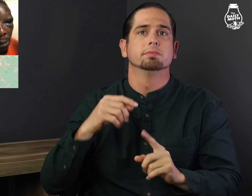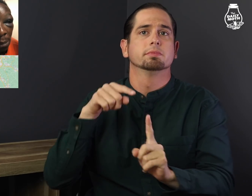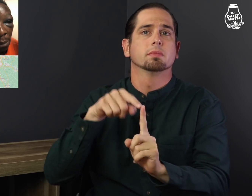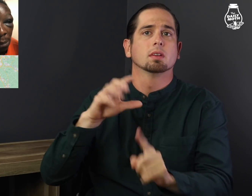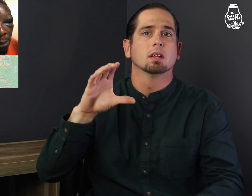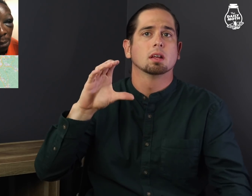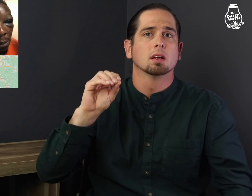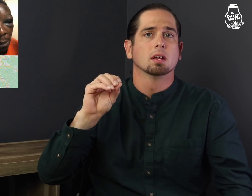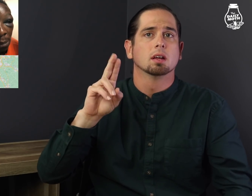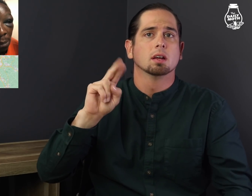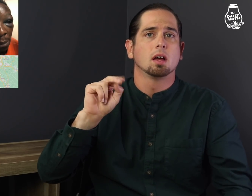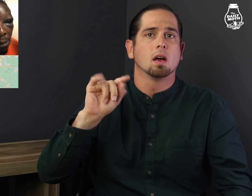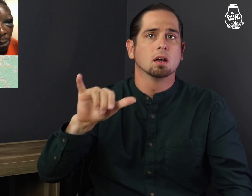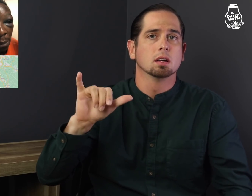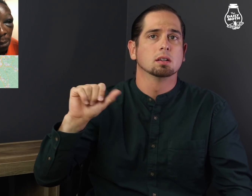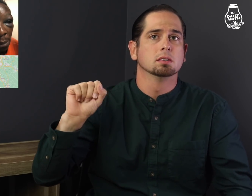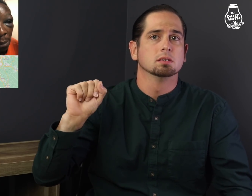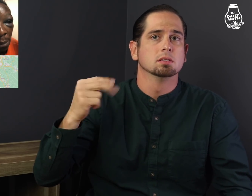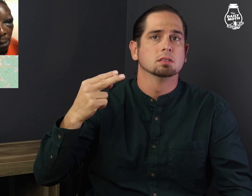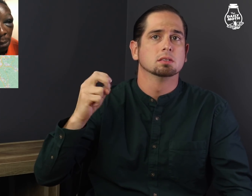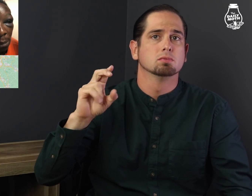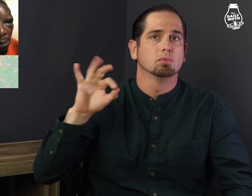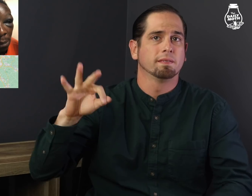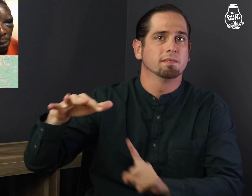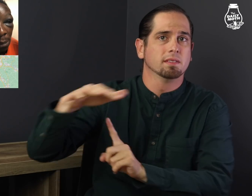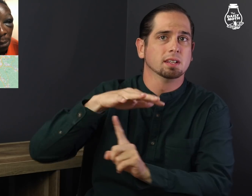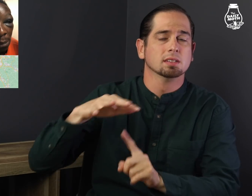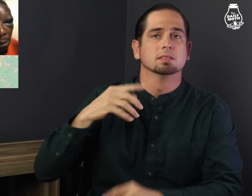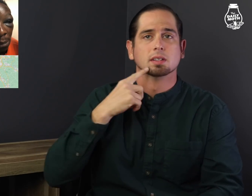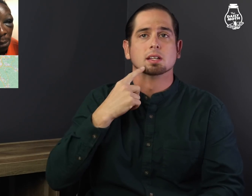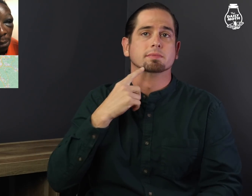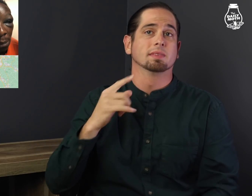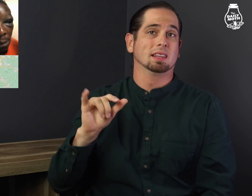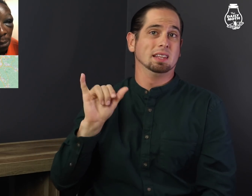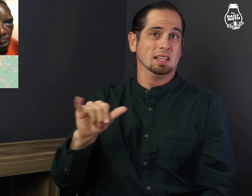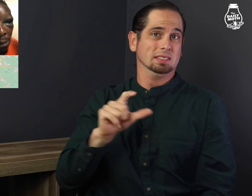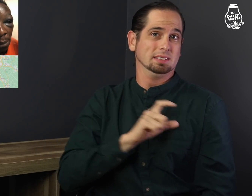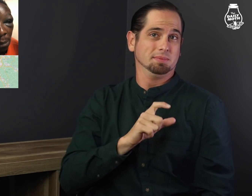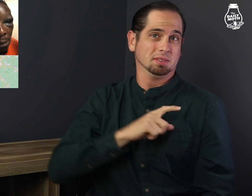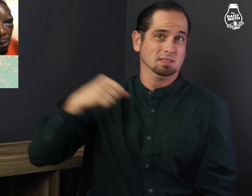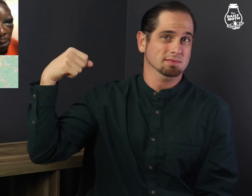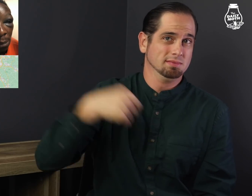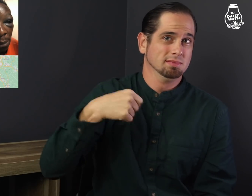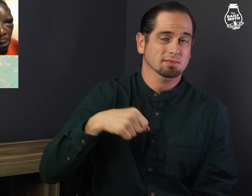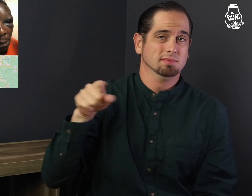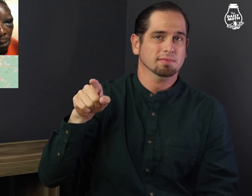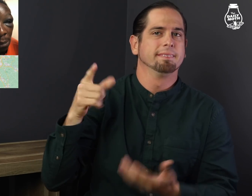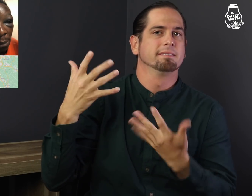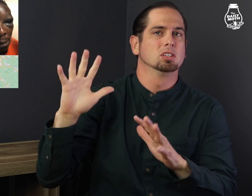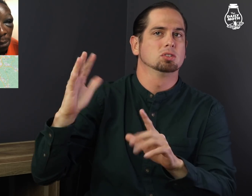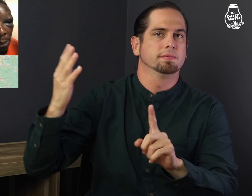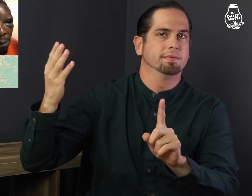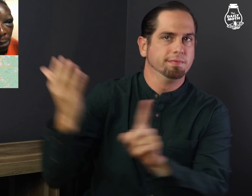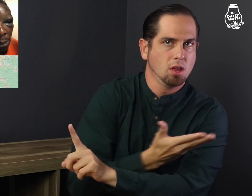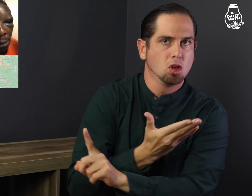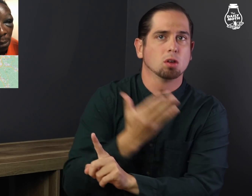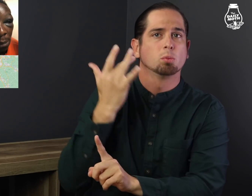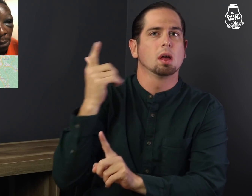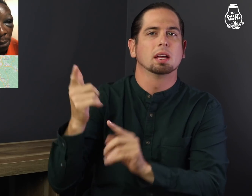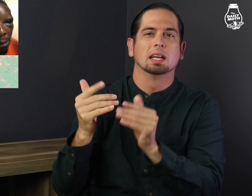The county sheriff said the deputy was fired for